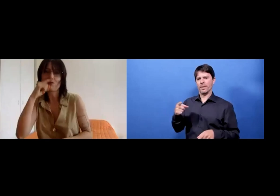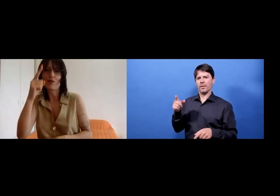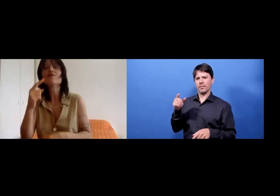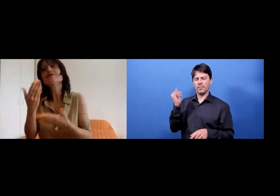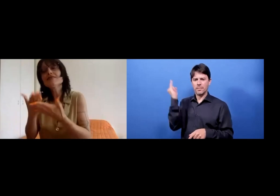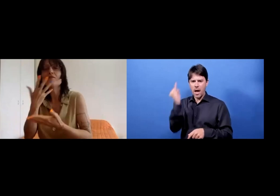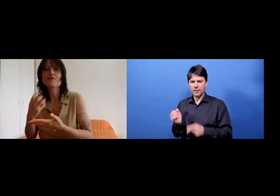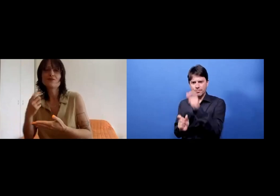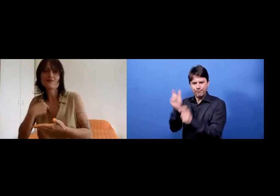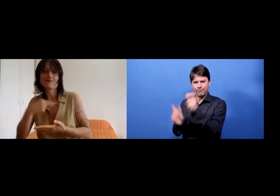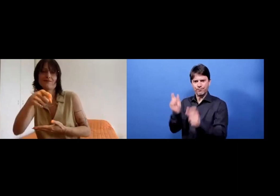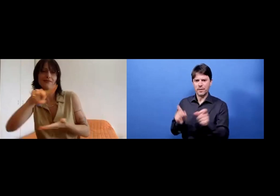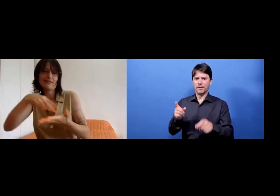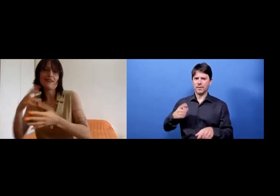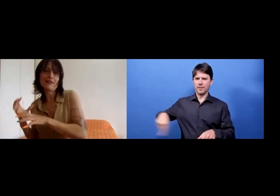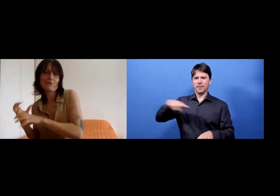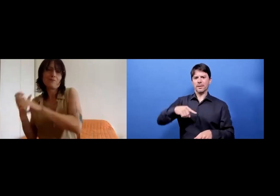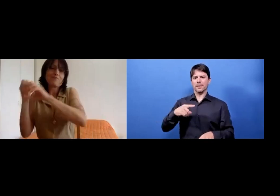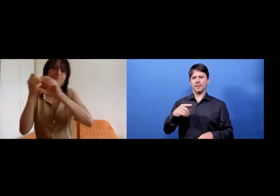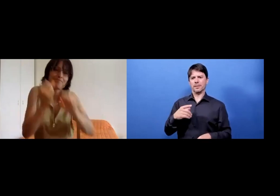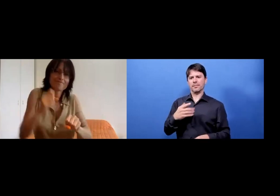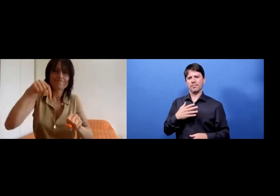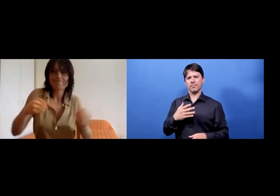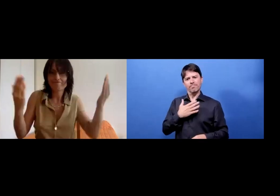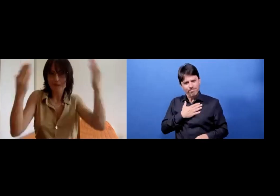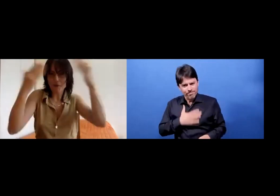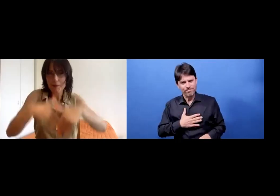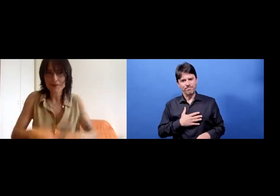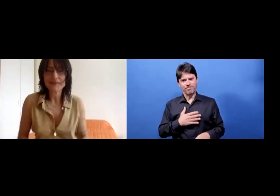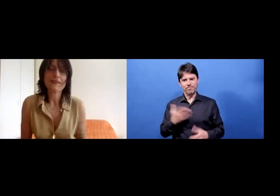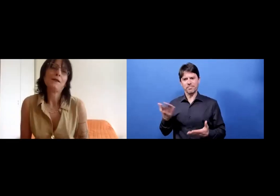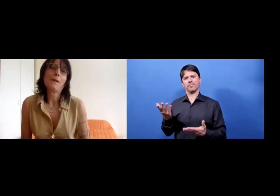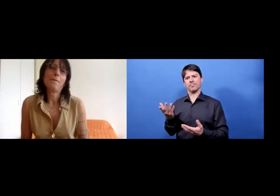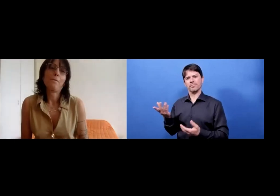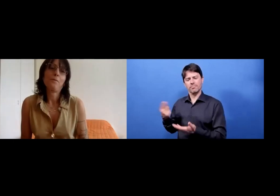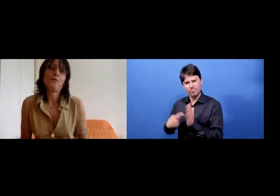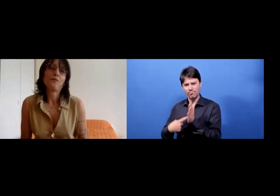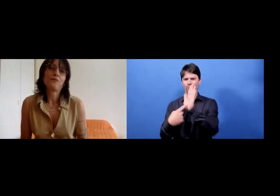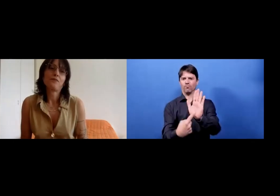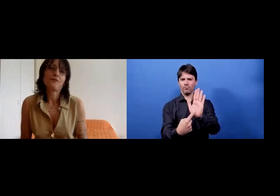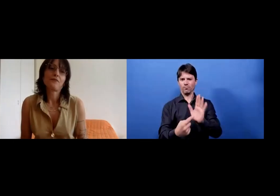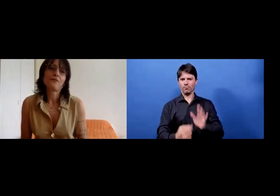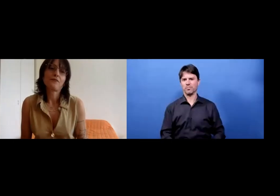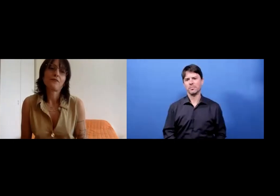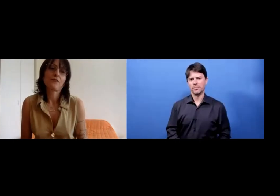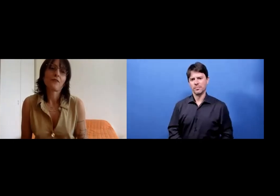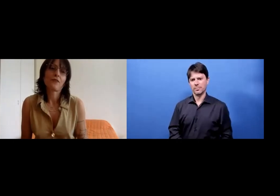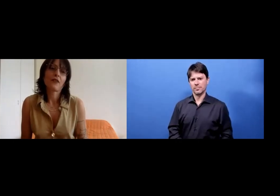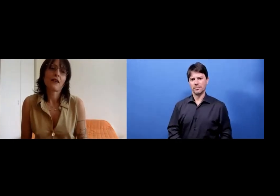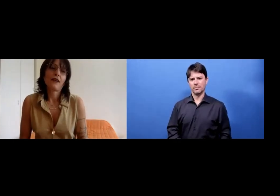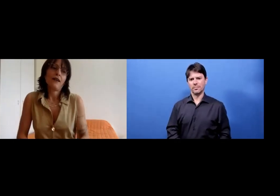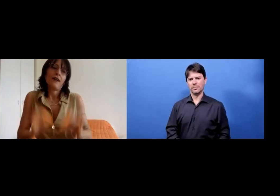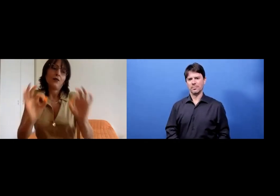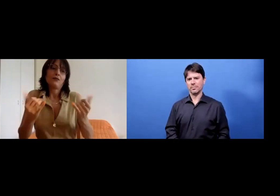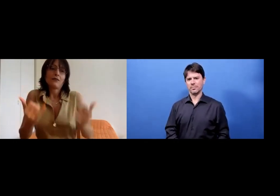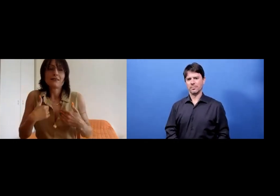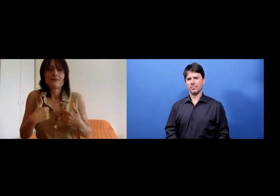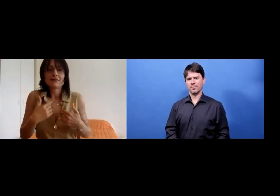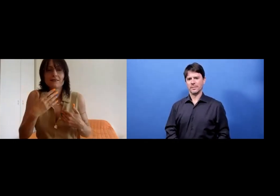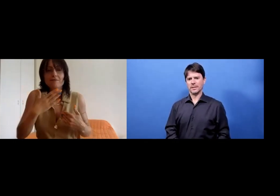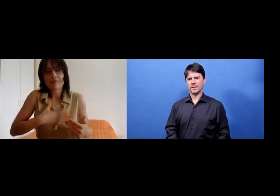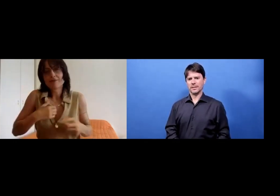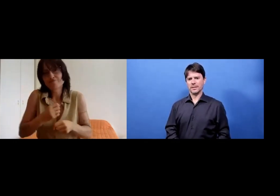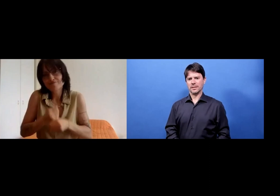that has always been existing. However, it wasn't public. And this evening we will make it public.